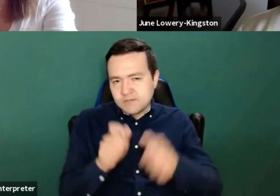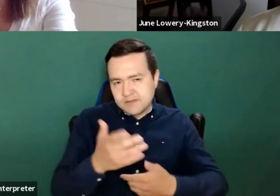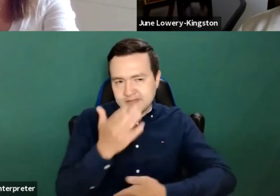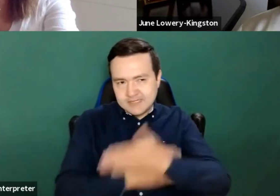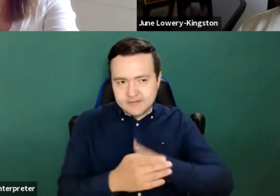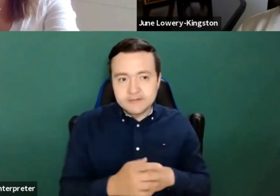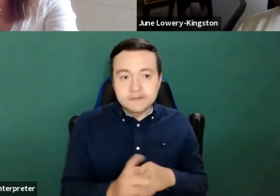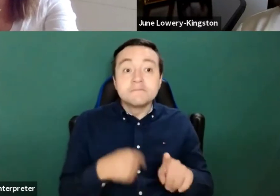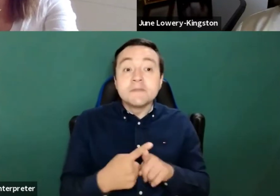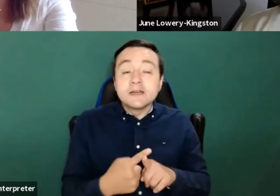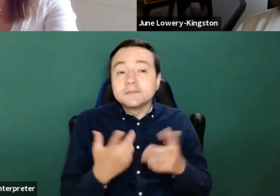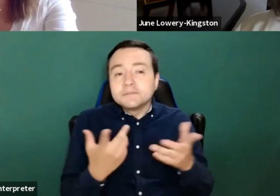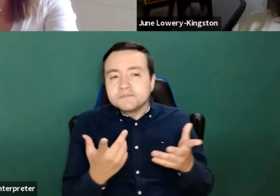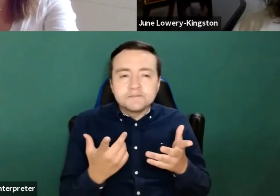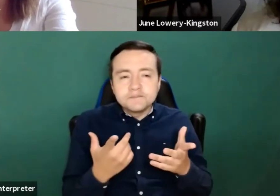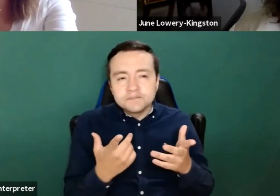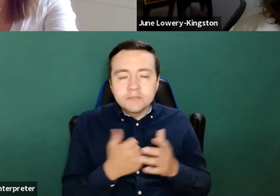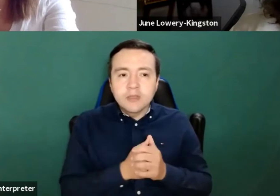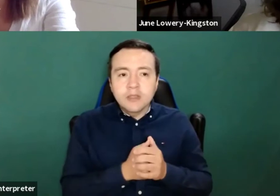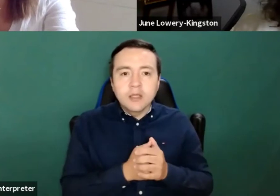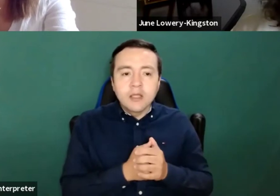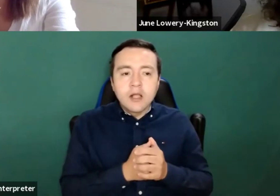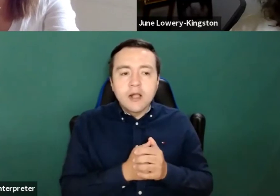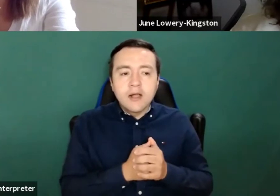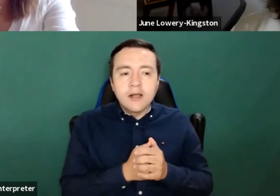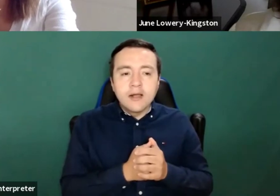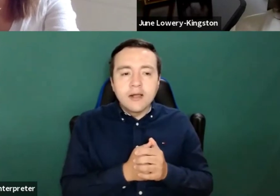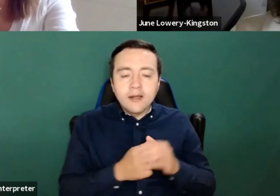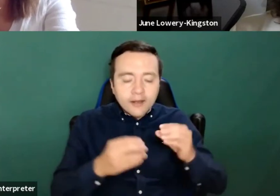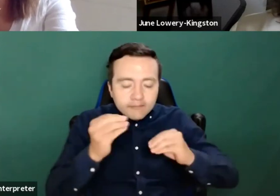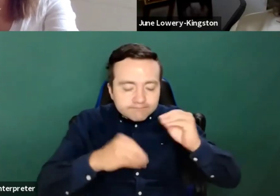A bit more credence, I think, then to the issues that they were identifying that we